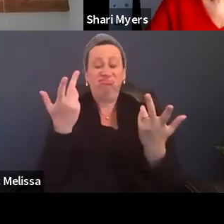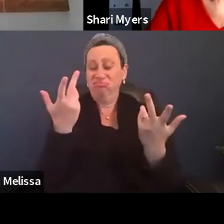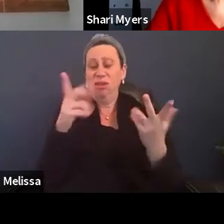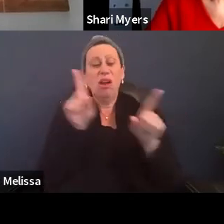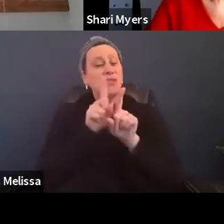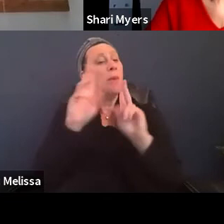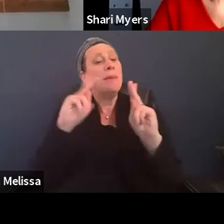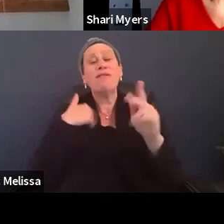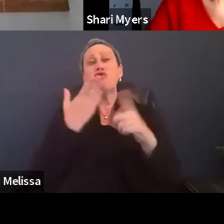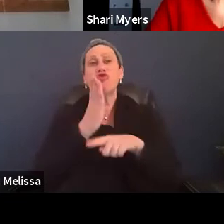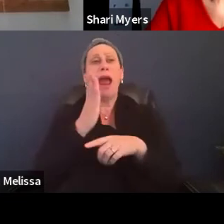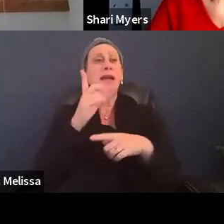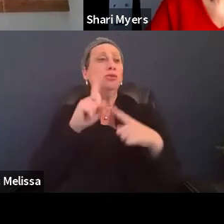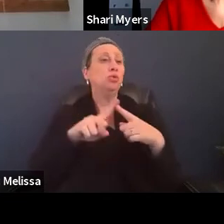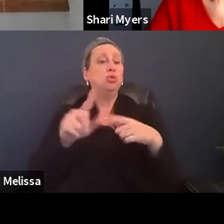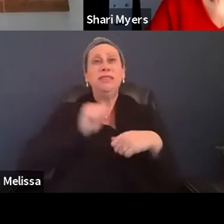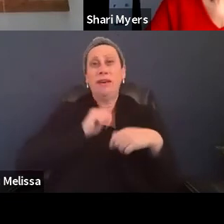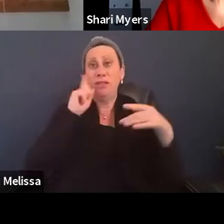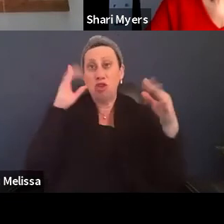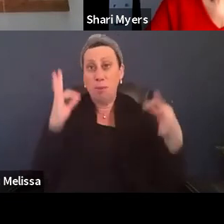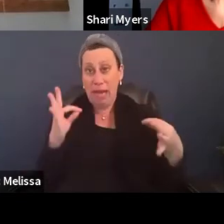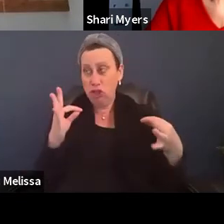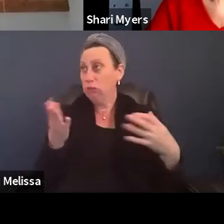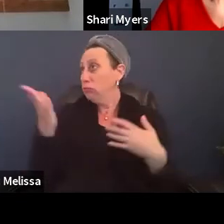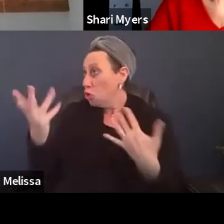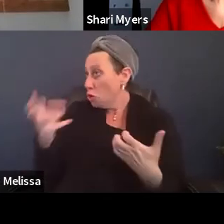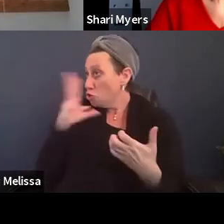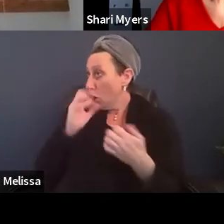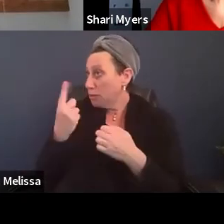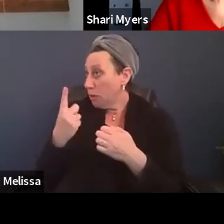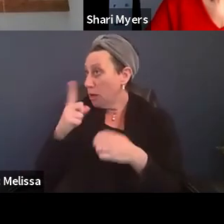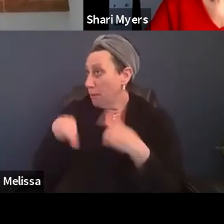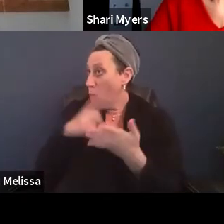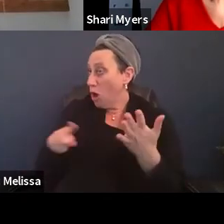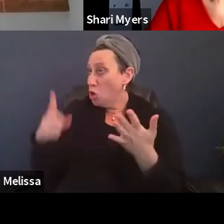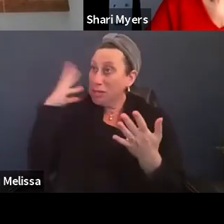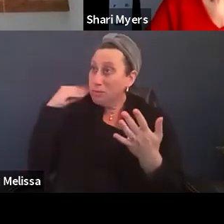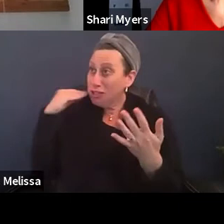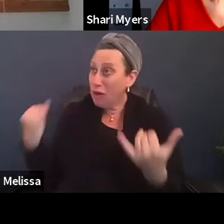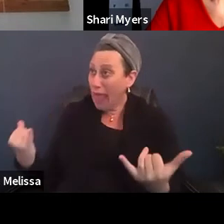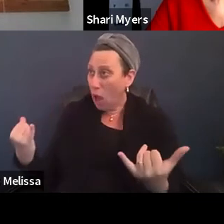So the offer can be made, would you like to speak to someone about what you're going through? And it's up to the client to decide